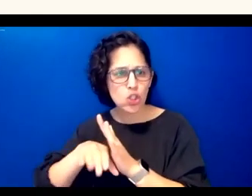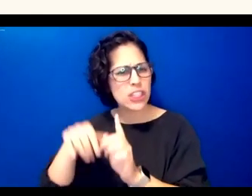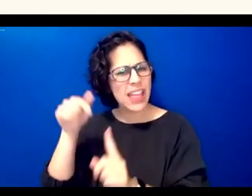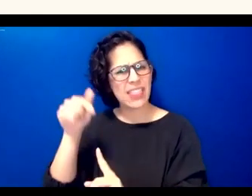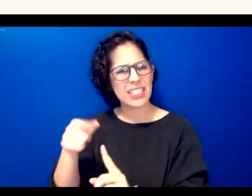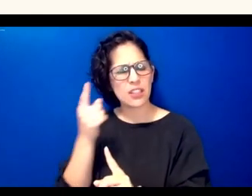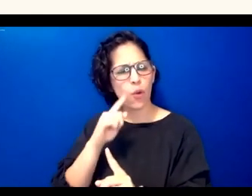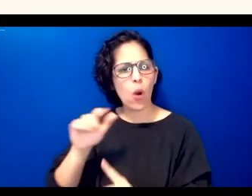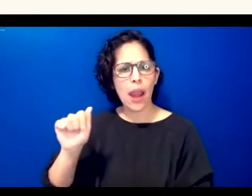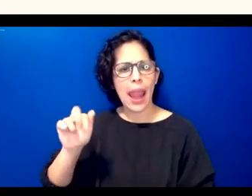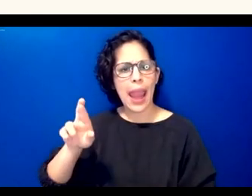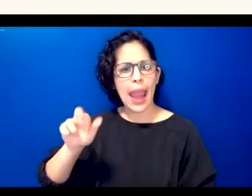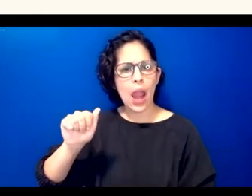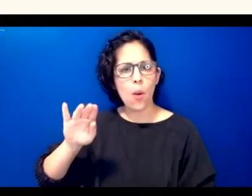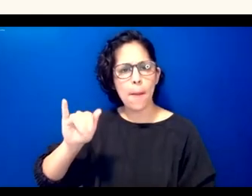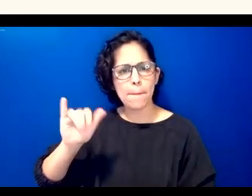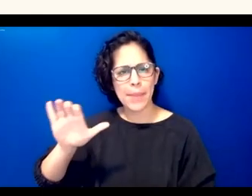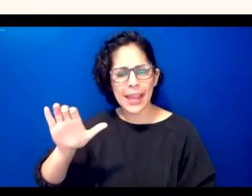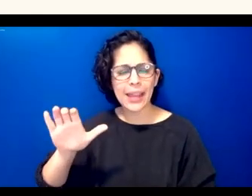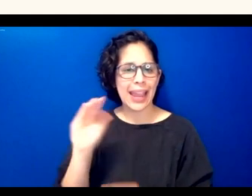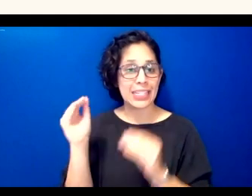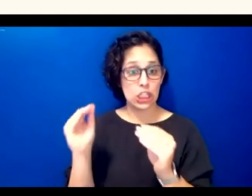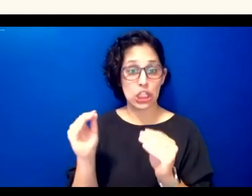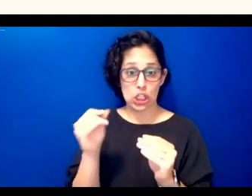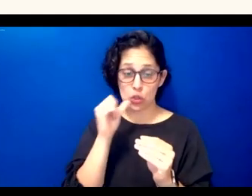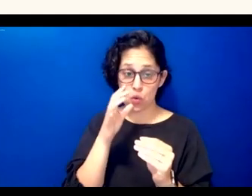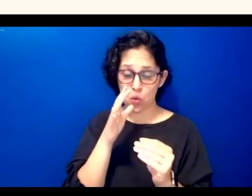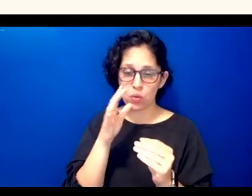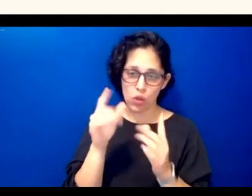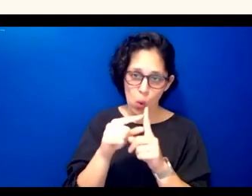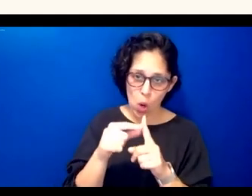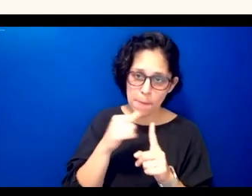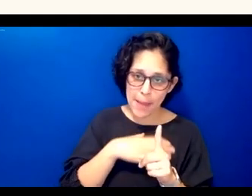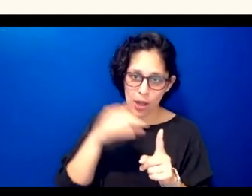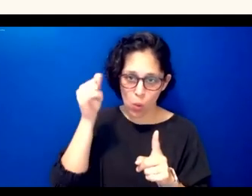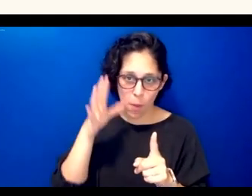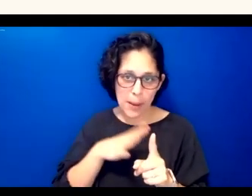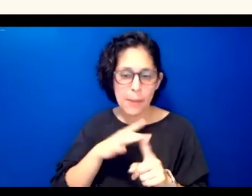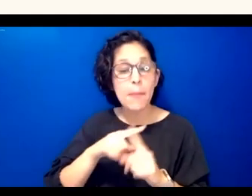woman but a common criticism i've seen in rosetta stones that they use the same images